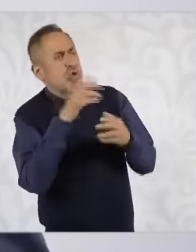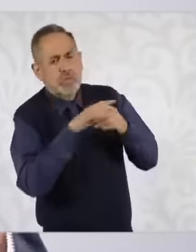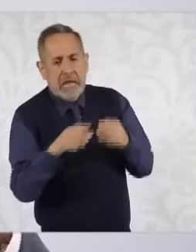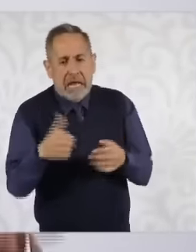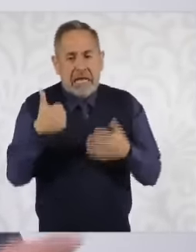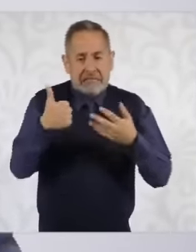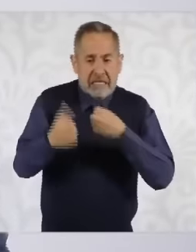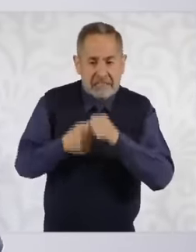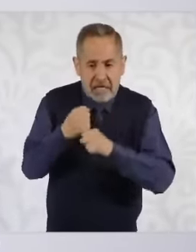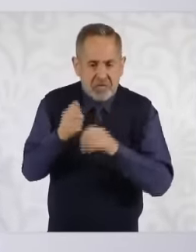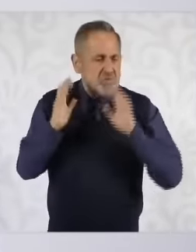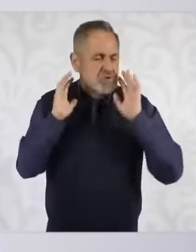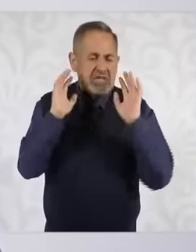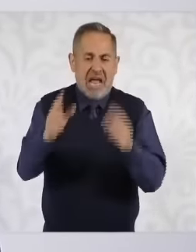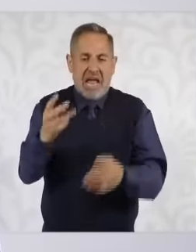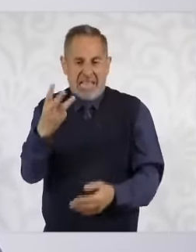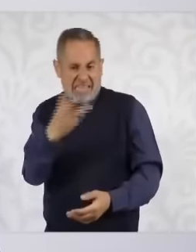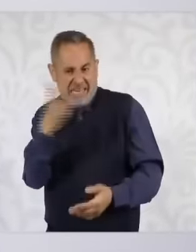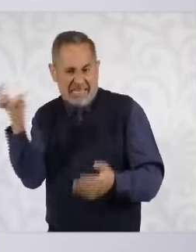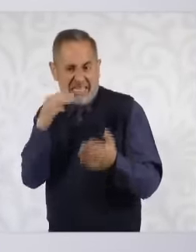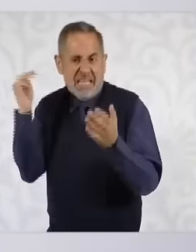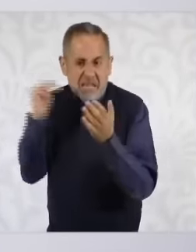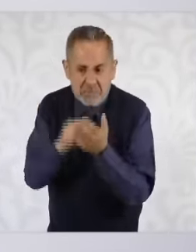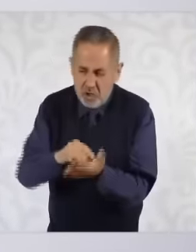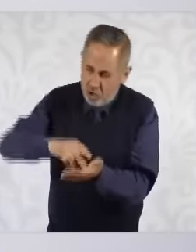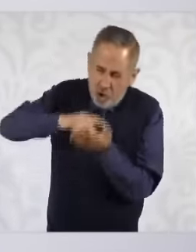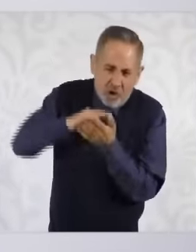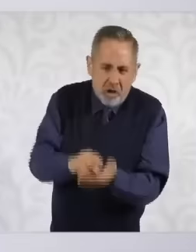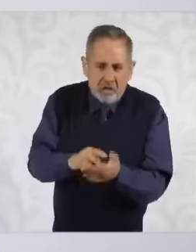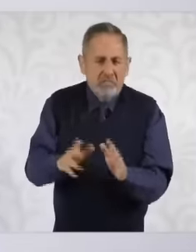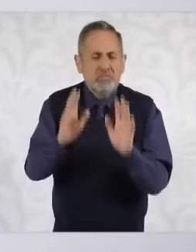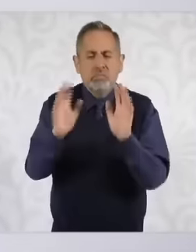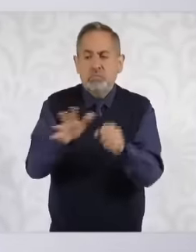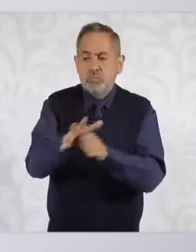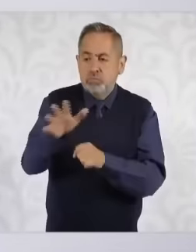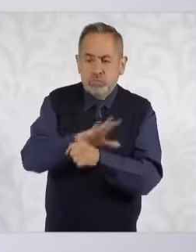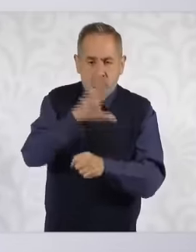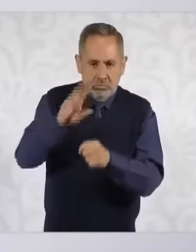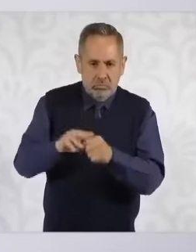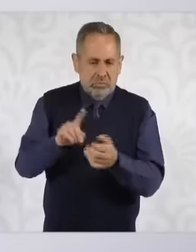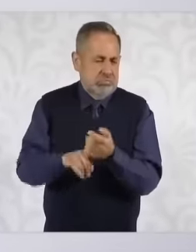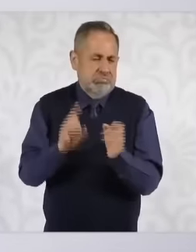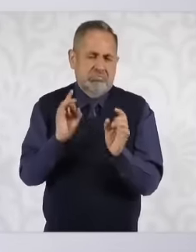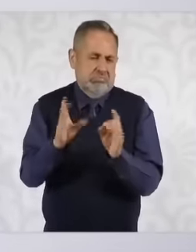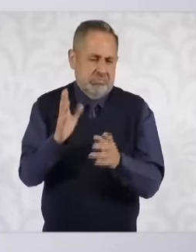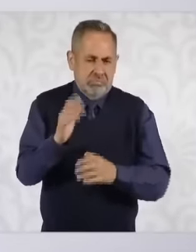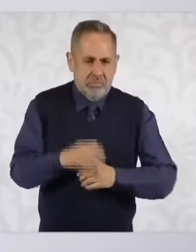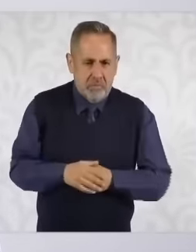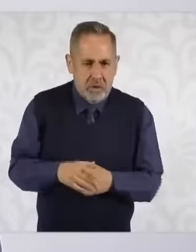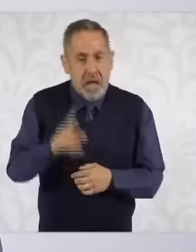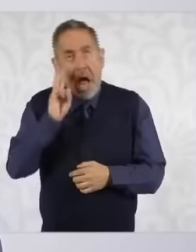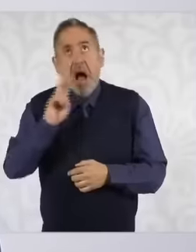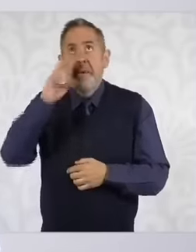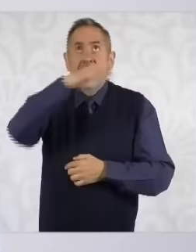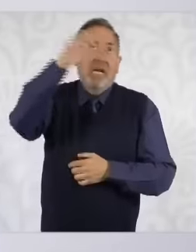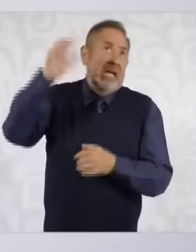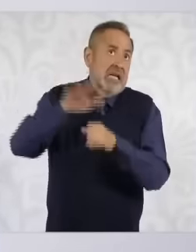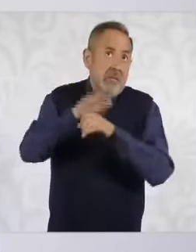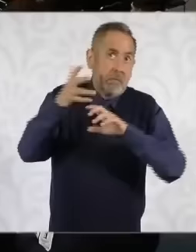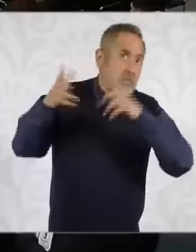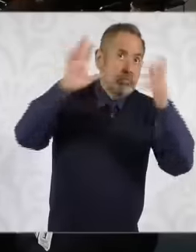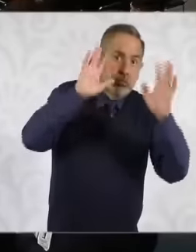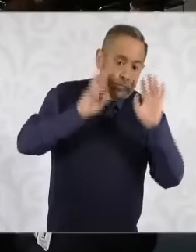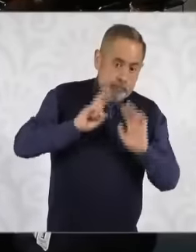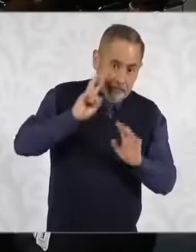300,000 tons that we are missing. It is log-grable if the weather is with us. Thank you,